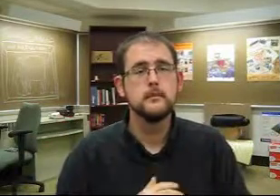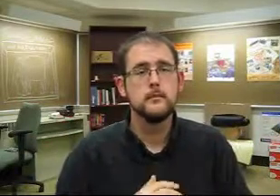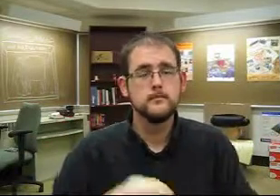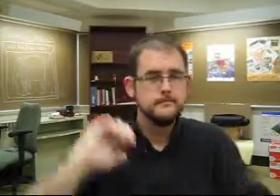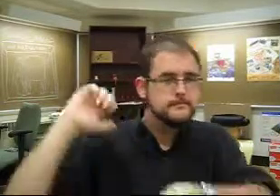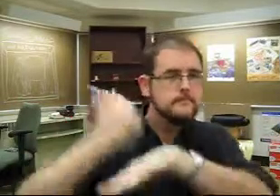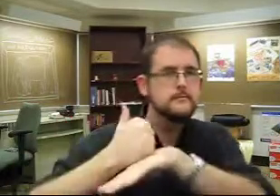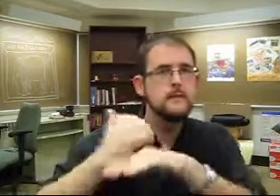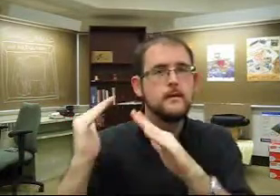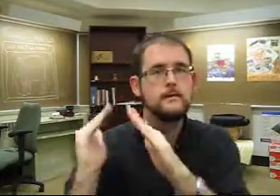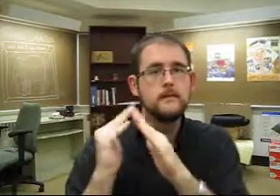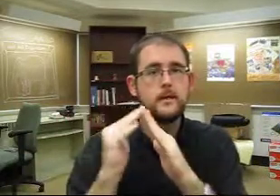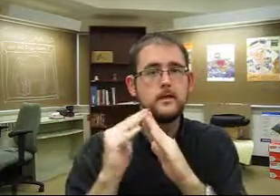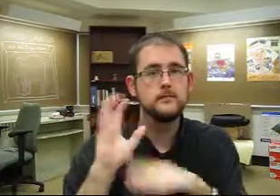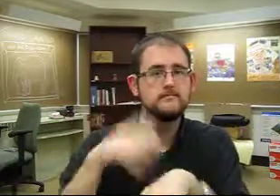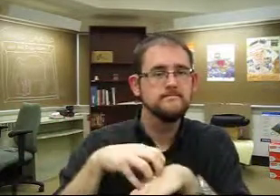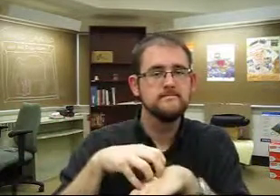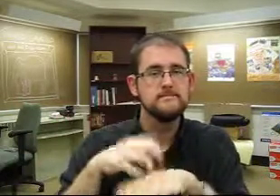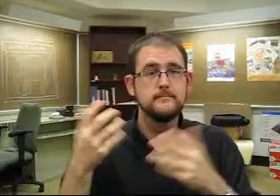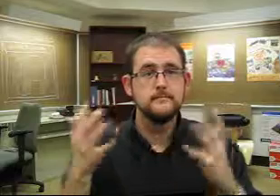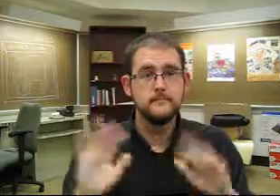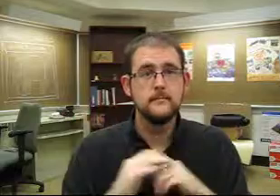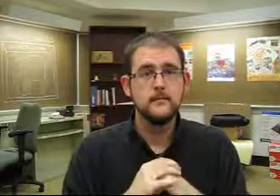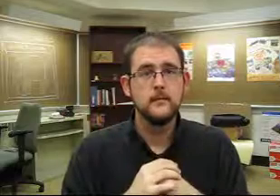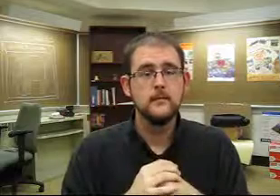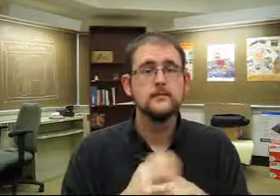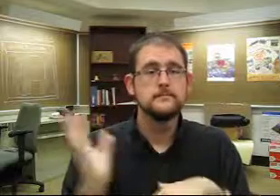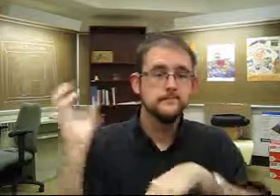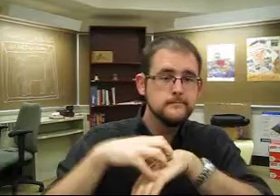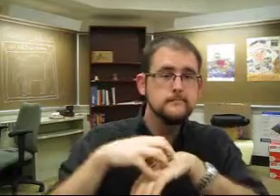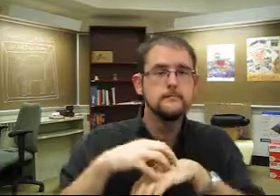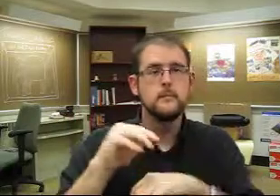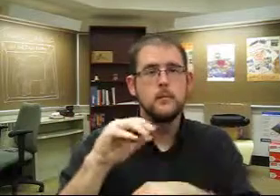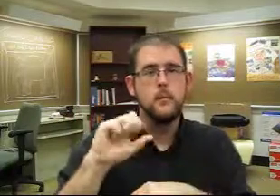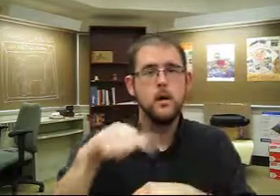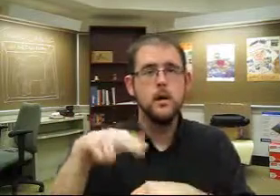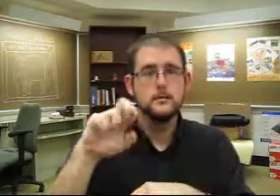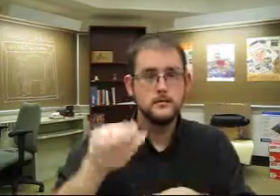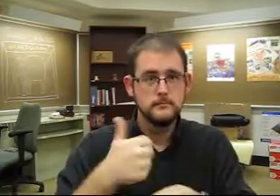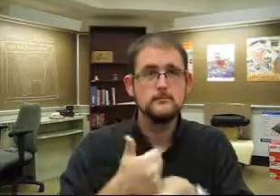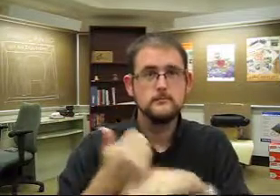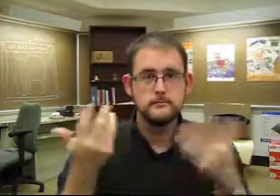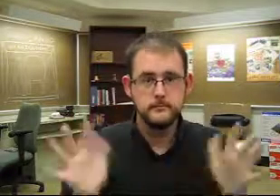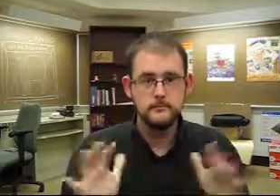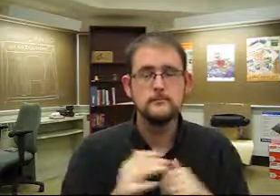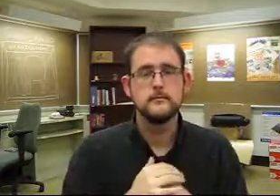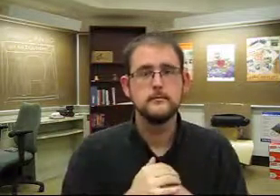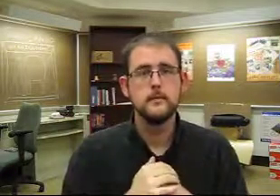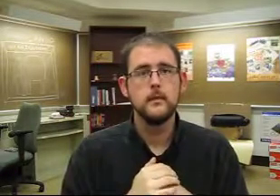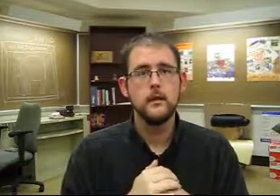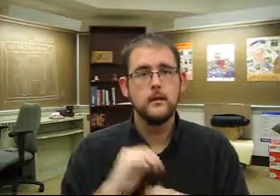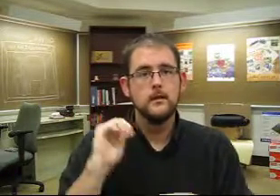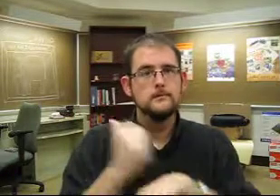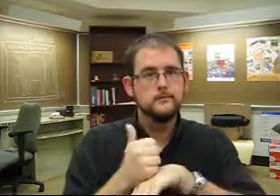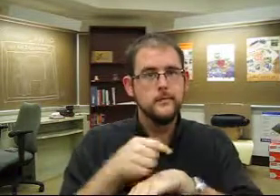and built a village and mosque there.